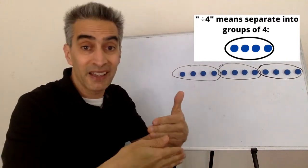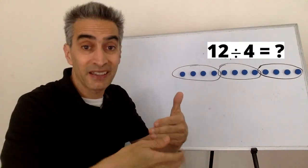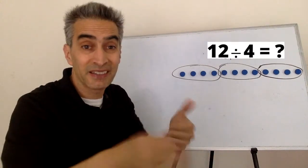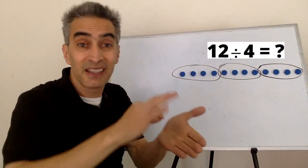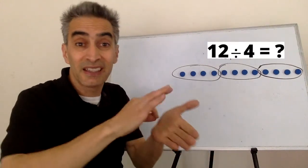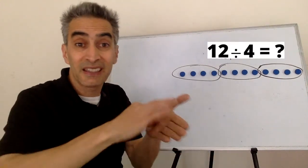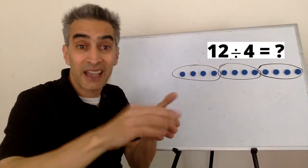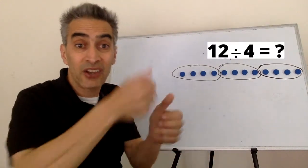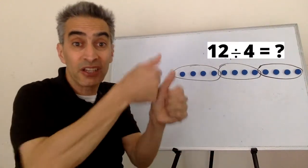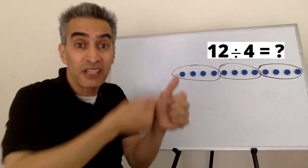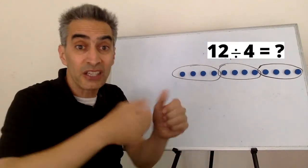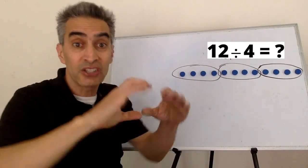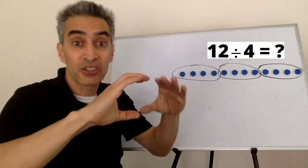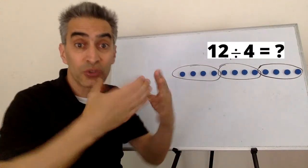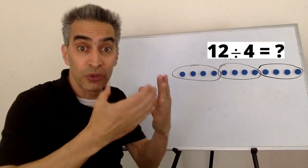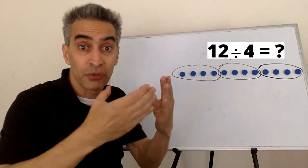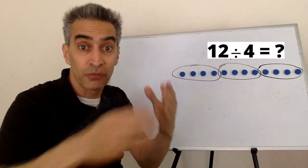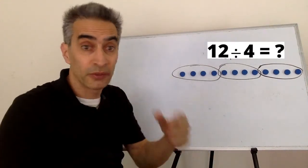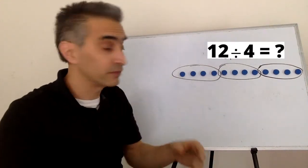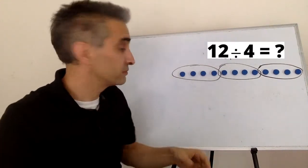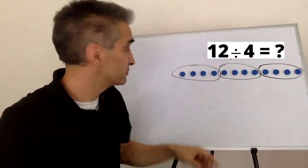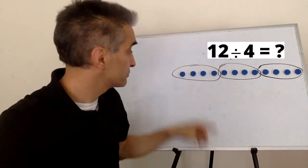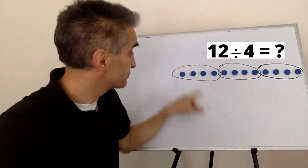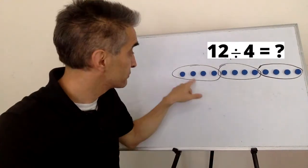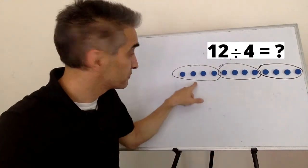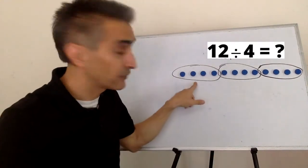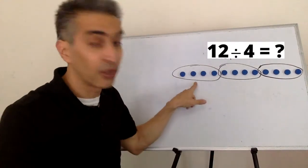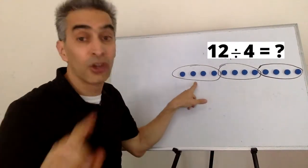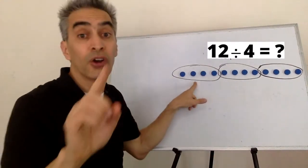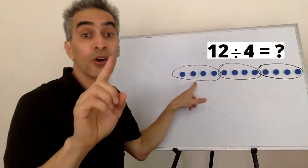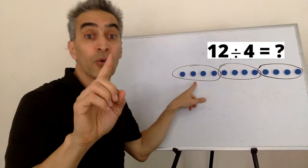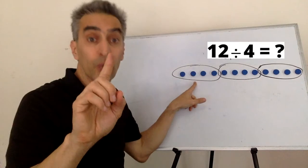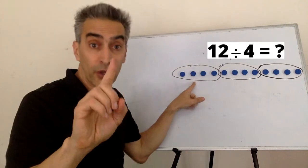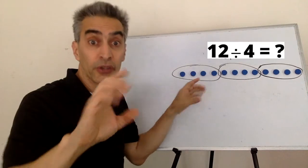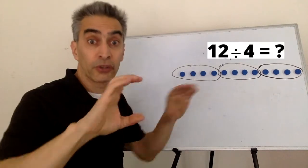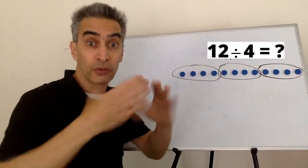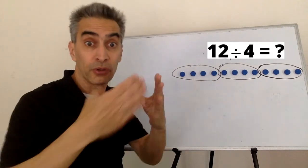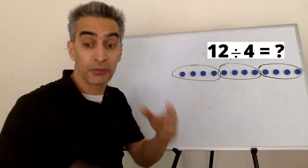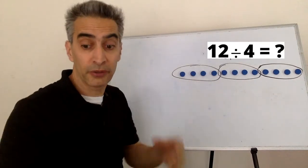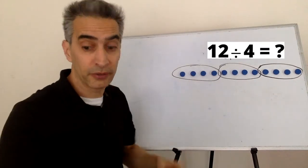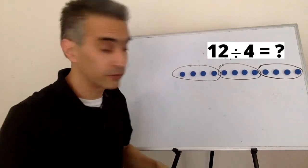Next count each group. One group here.